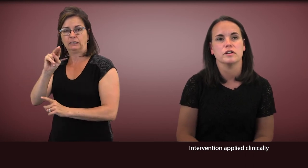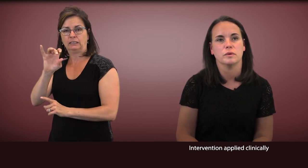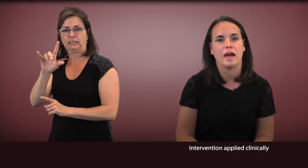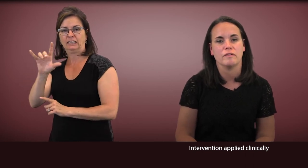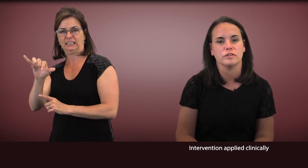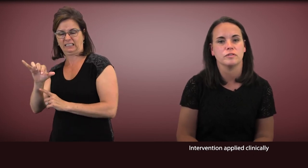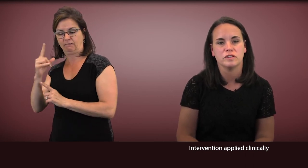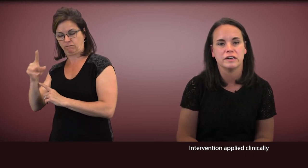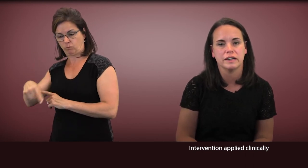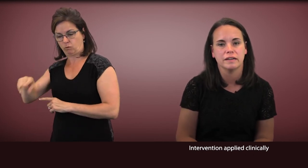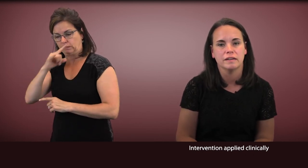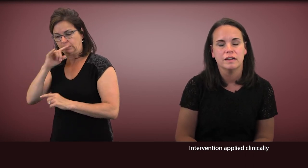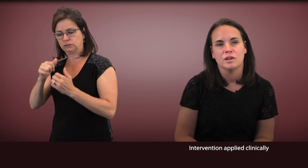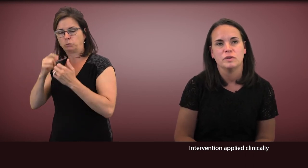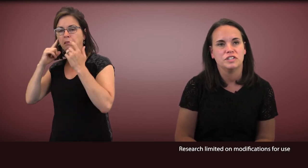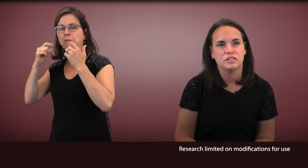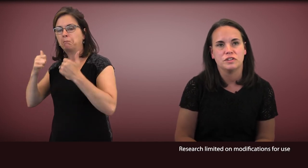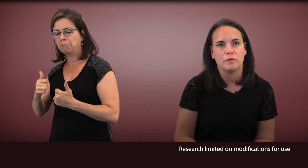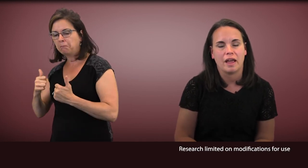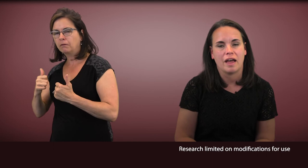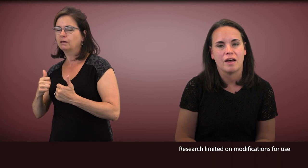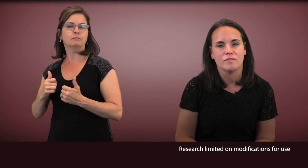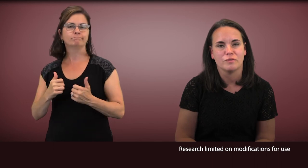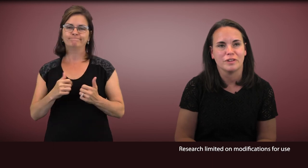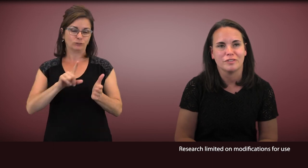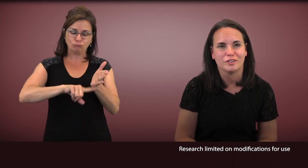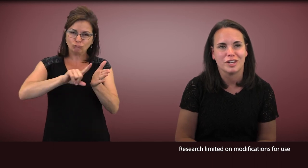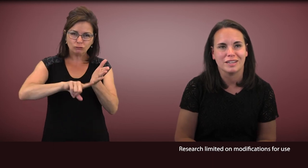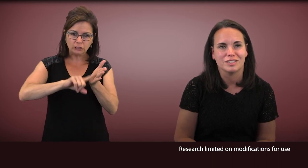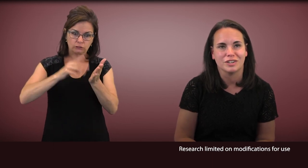who have reduced hearing. We just don't have the research yet